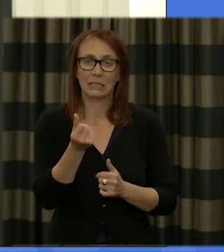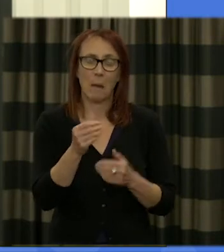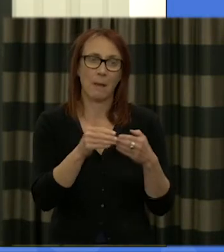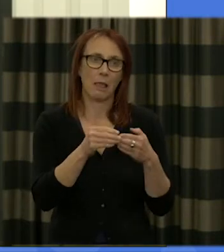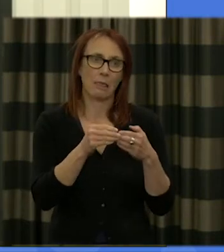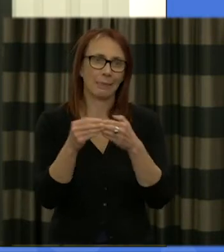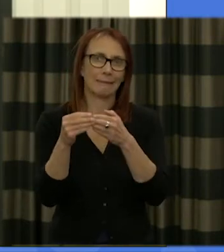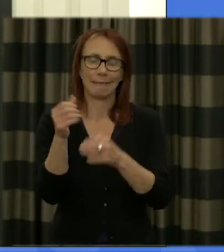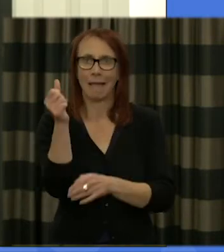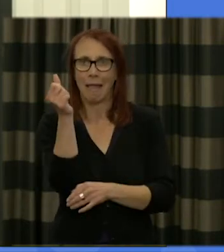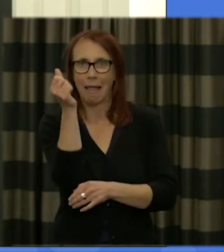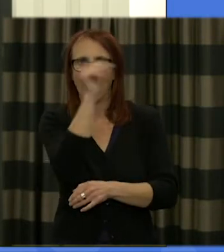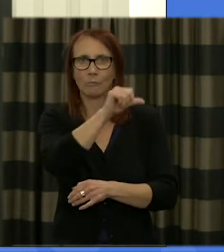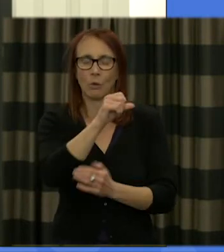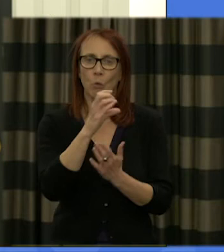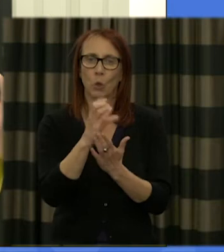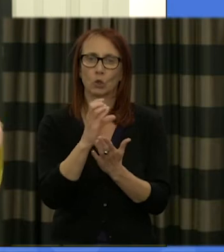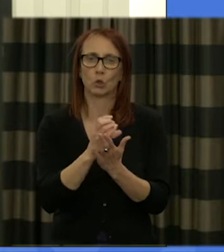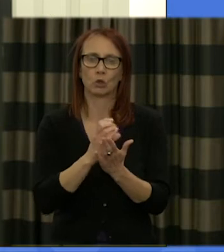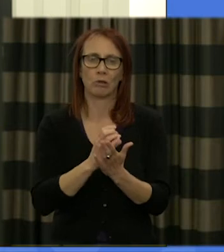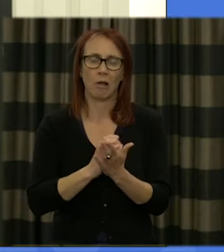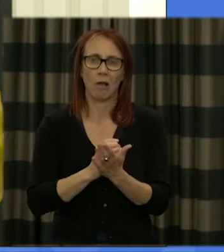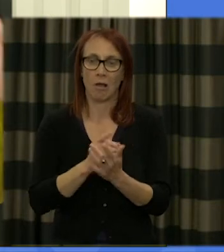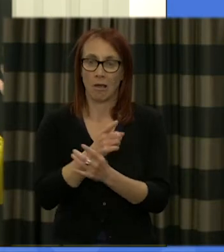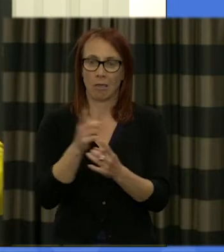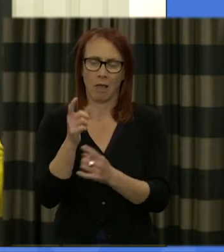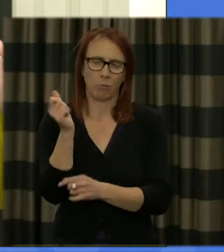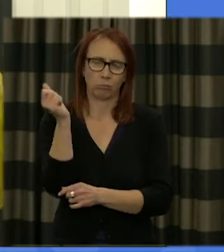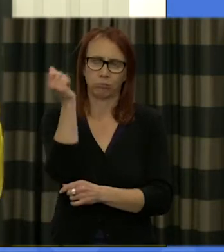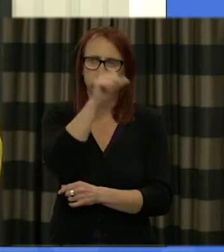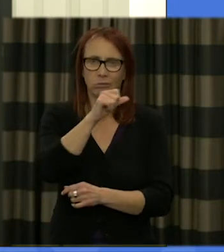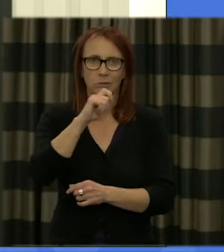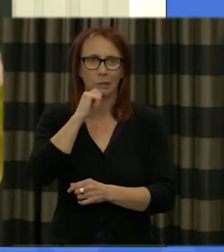the constitutional world who are going to assist by informing us and responding